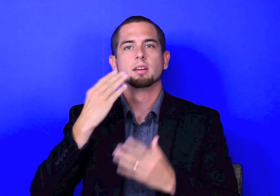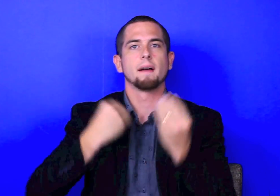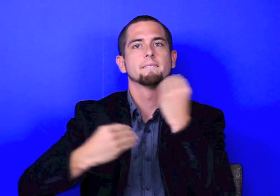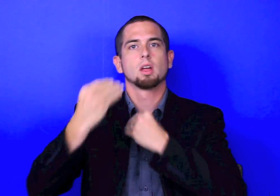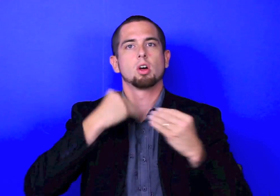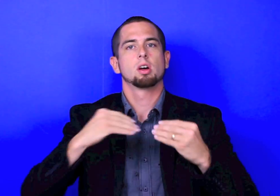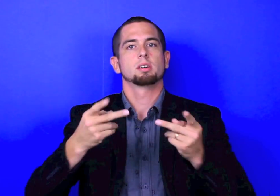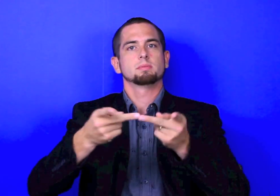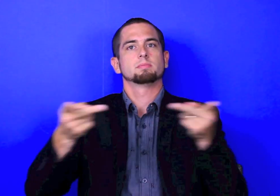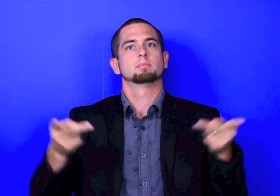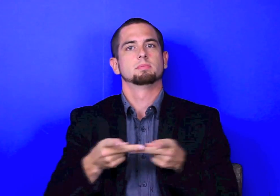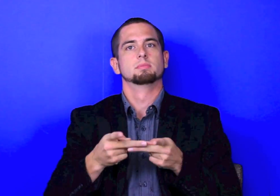Oops. [ASL Classifier]